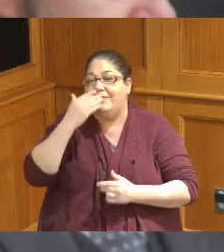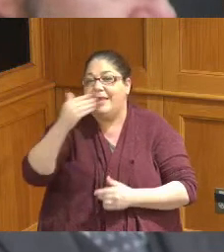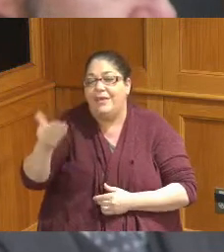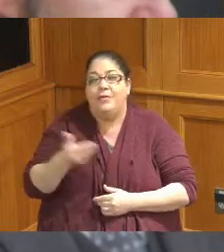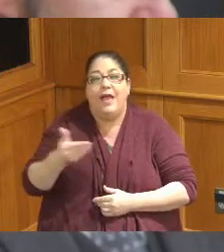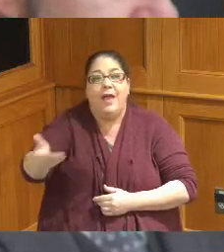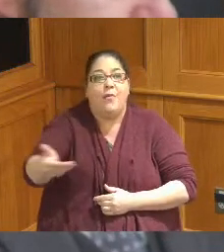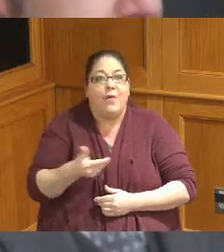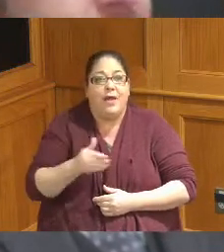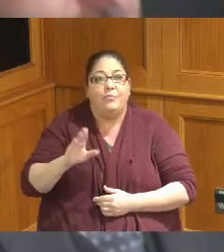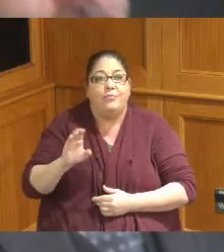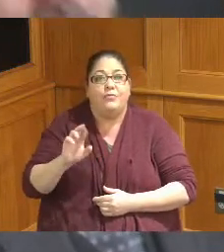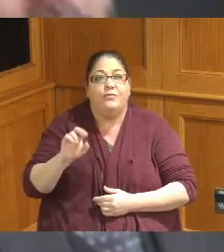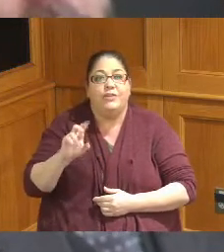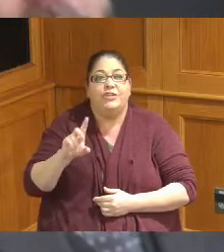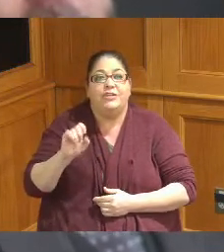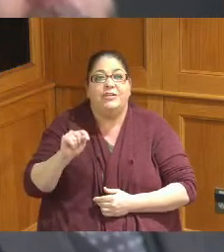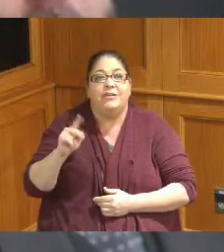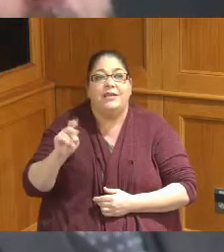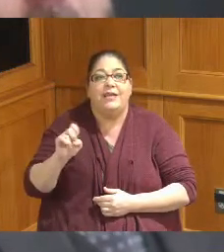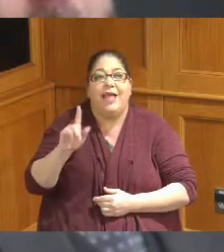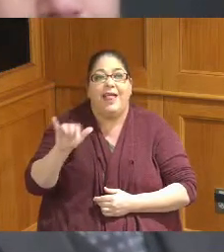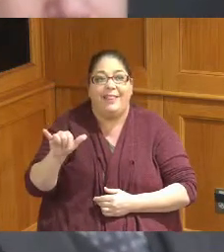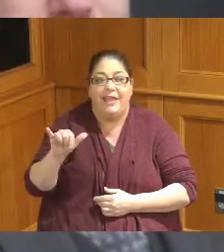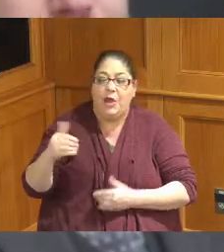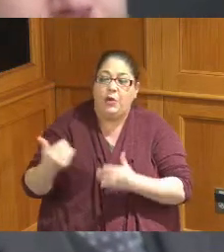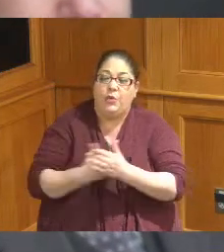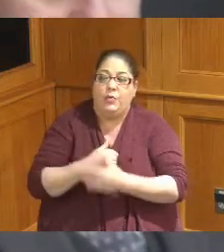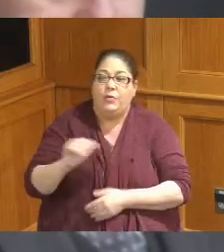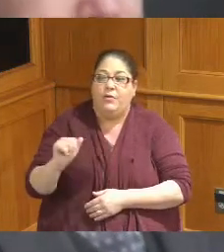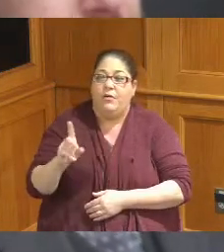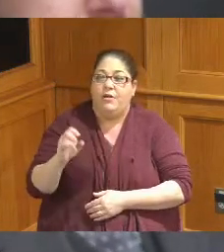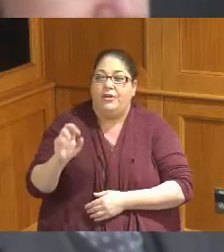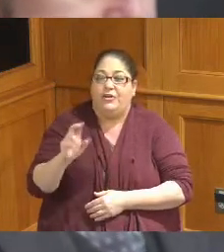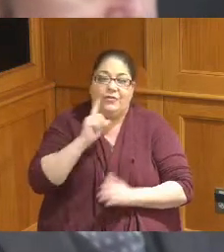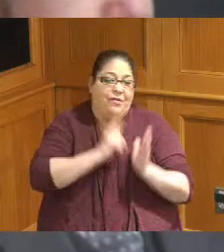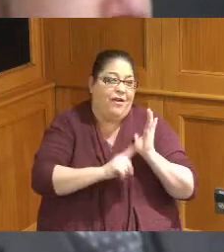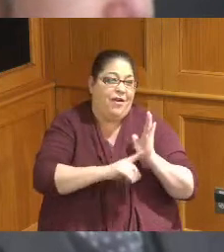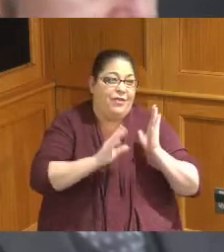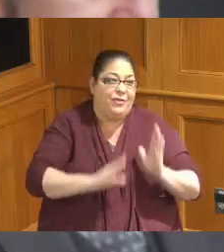Kelly our new Auditor who I believe starts on Monday very excited that she's coming on